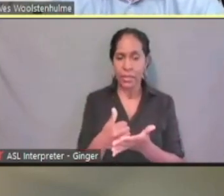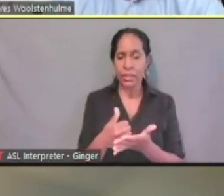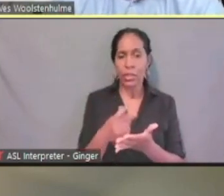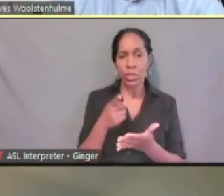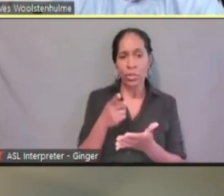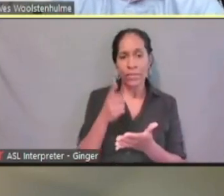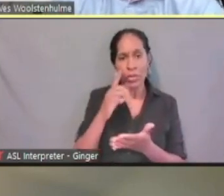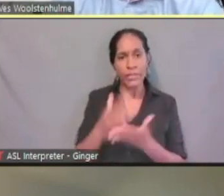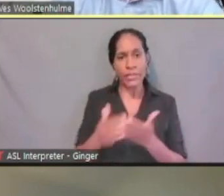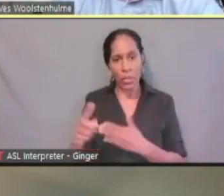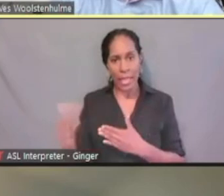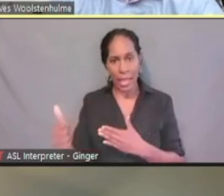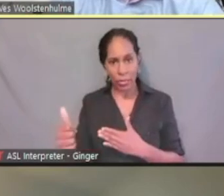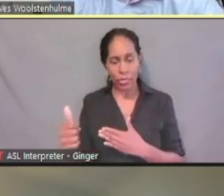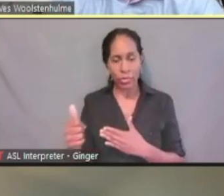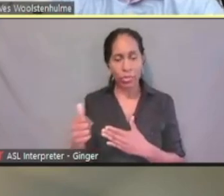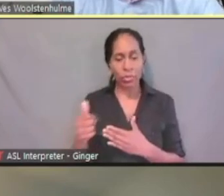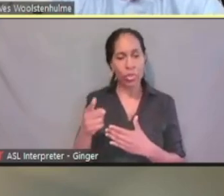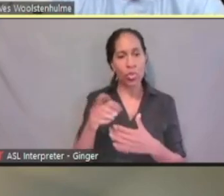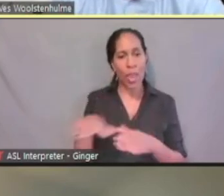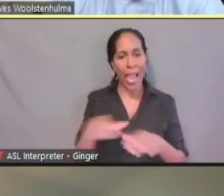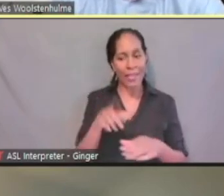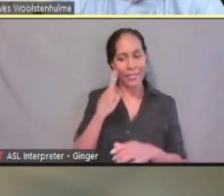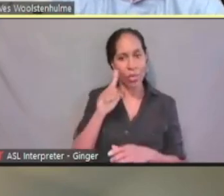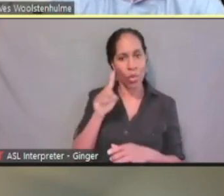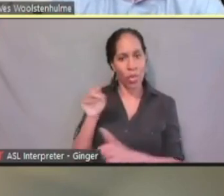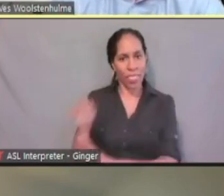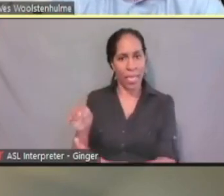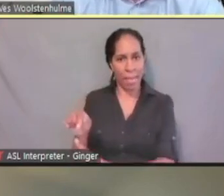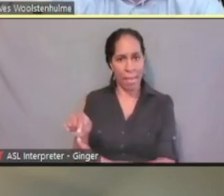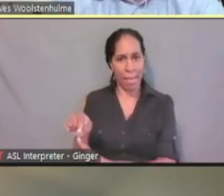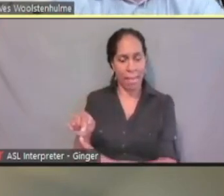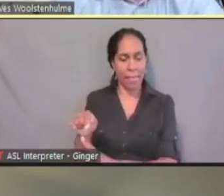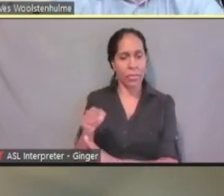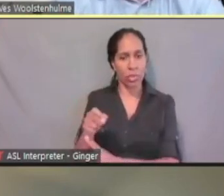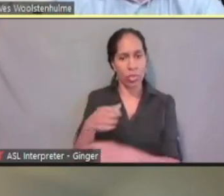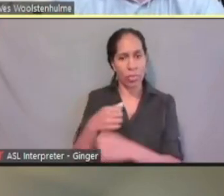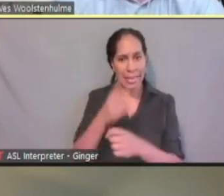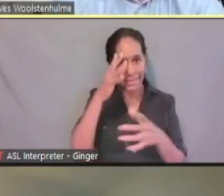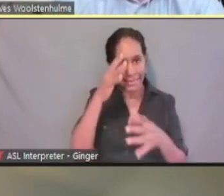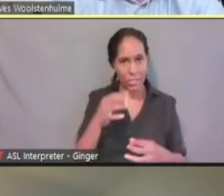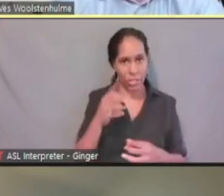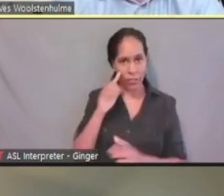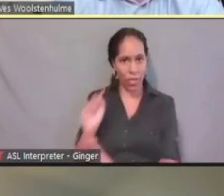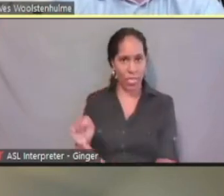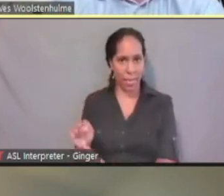and receive information on and make decisions for a case. Liz can go into that further.